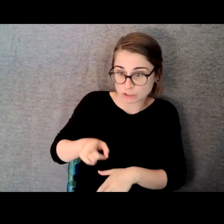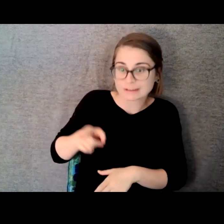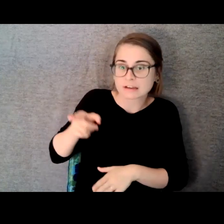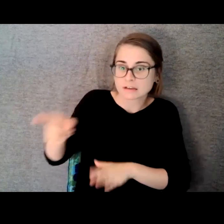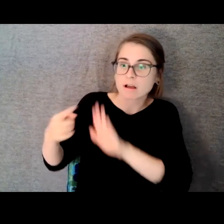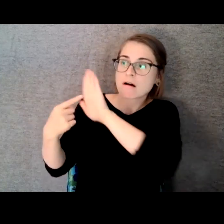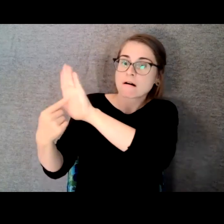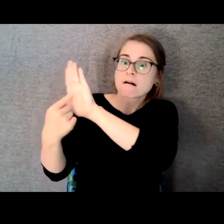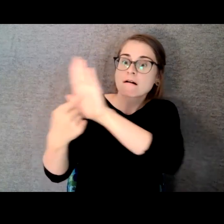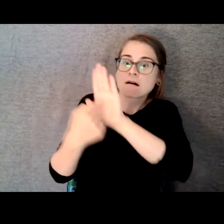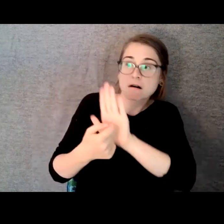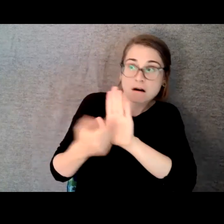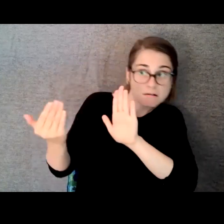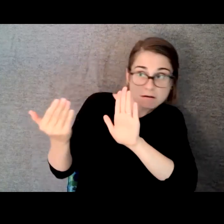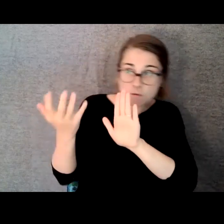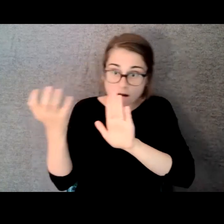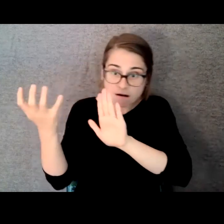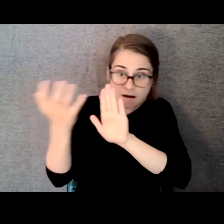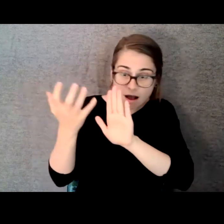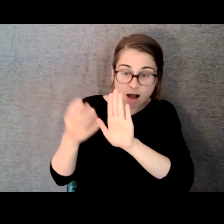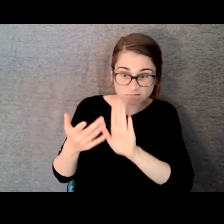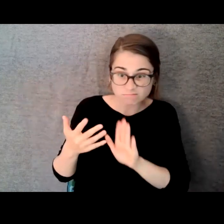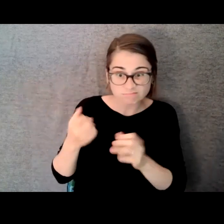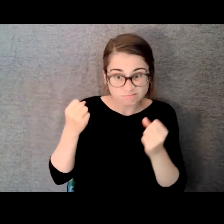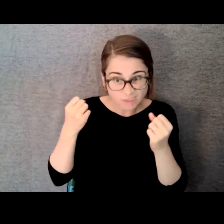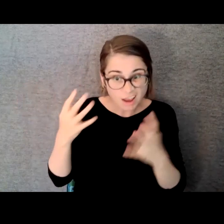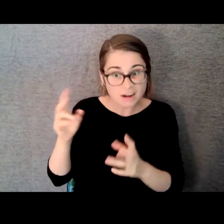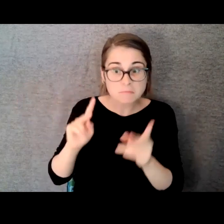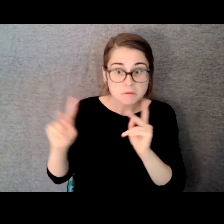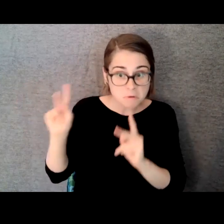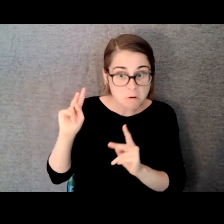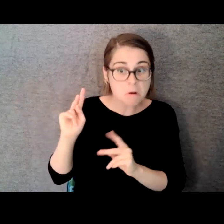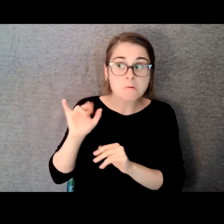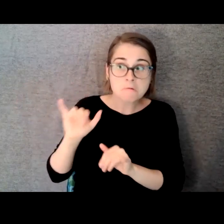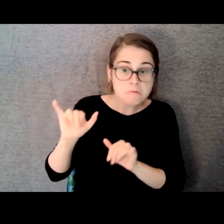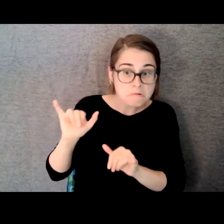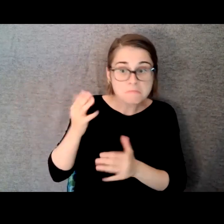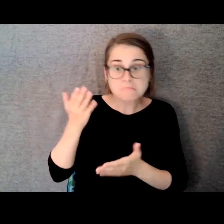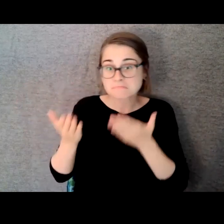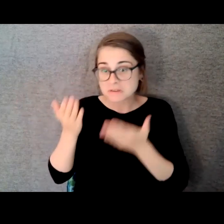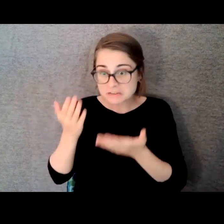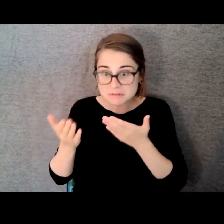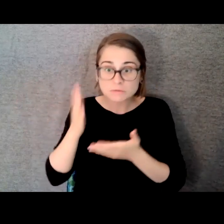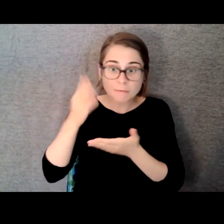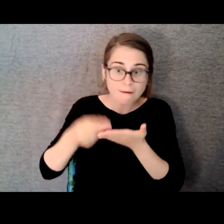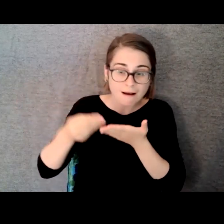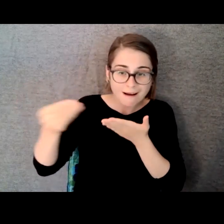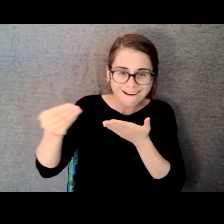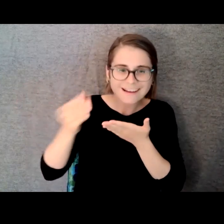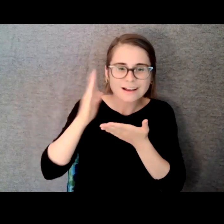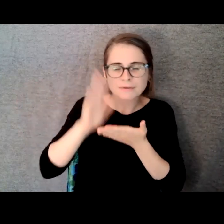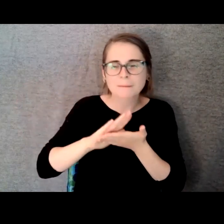responses so far. Trying to sell it as an episodic sitcom, an animated musical episodic